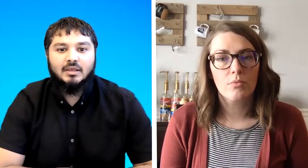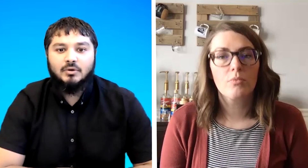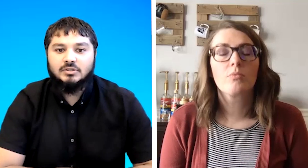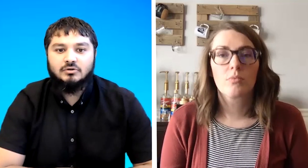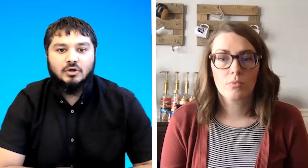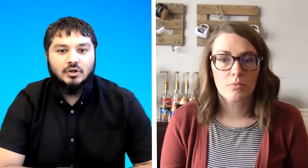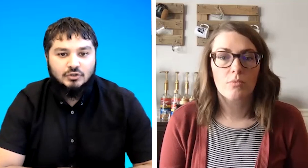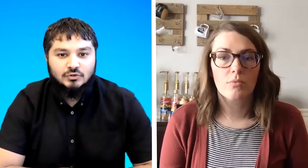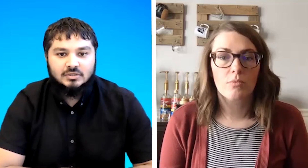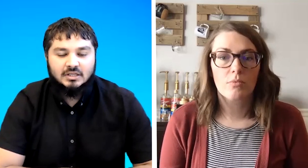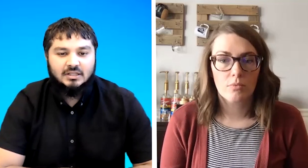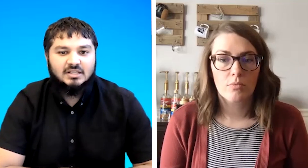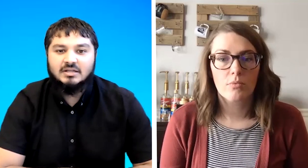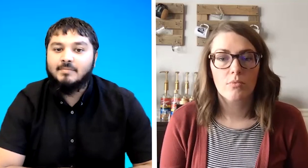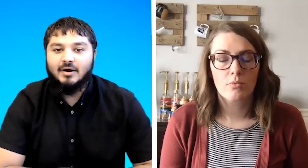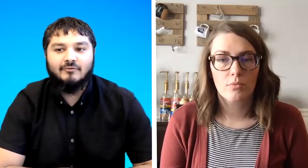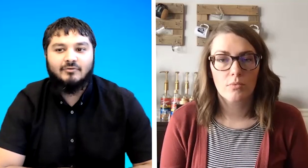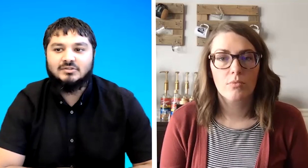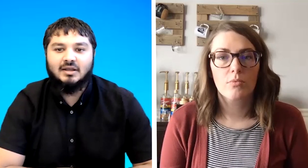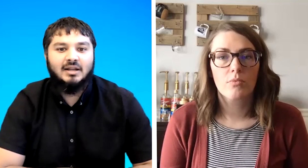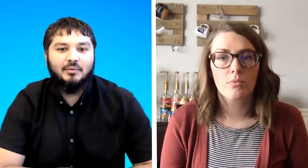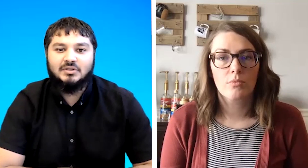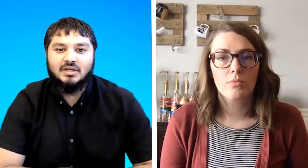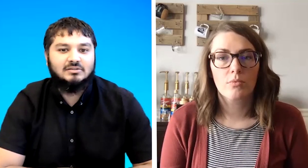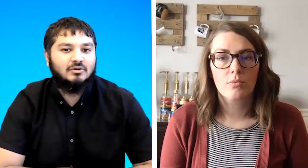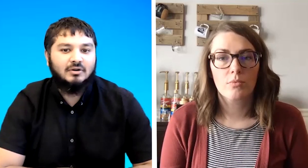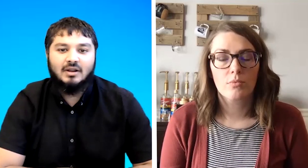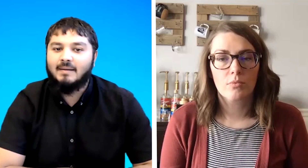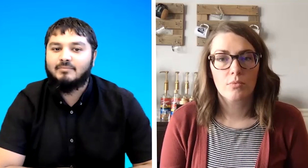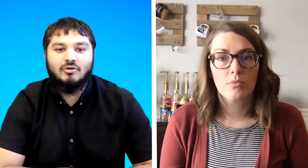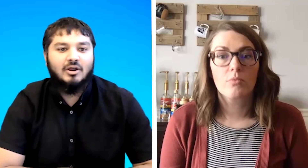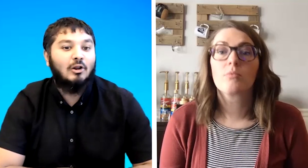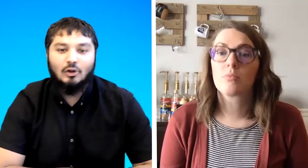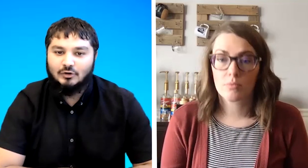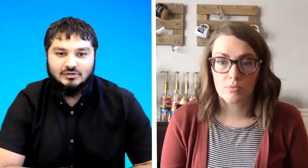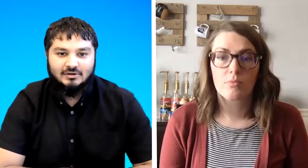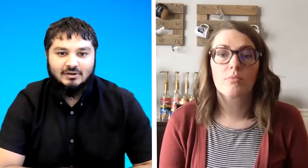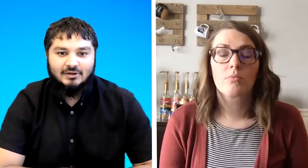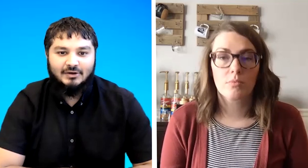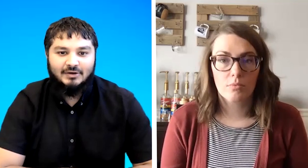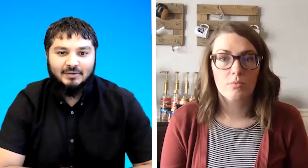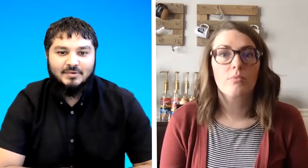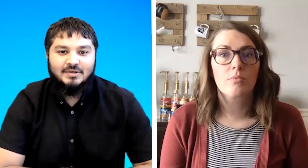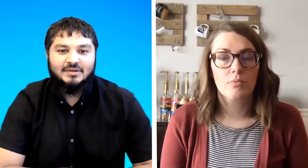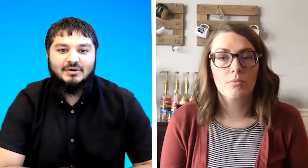wanted to learn a new skill their demand for sign language has gone up a lot officially in